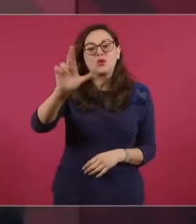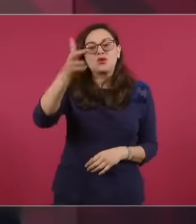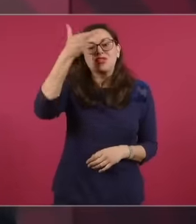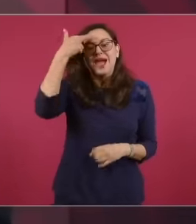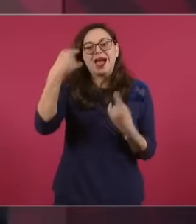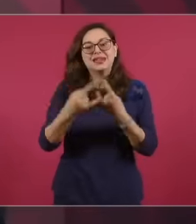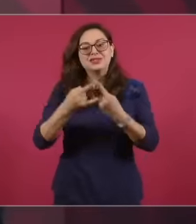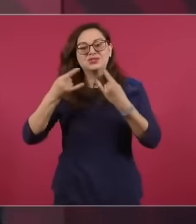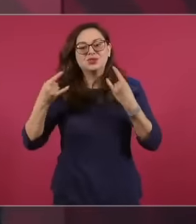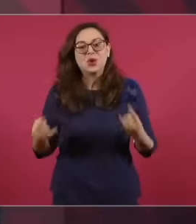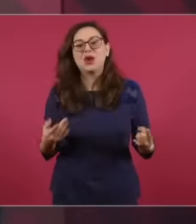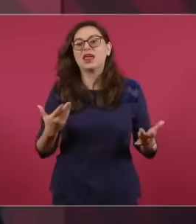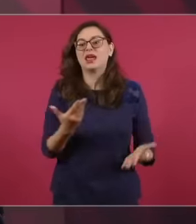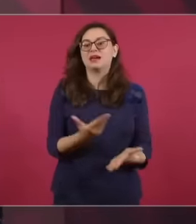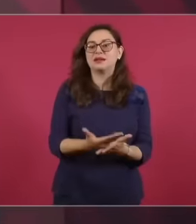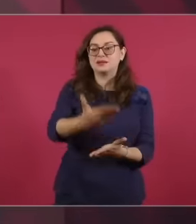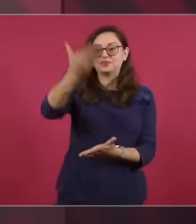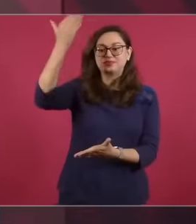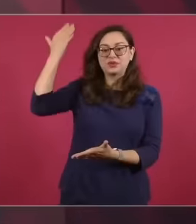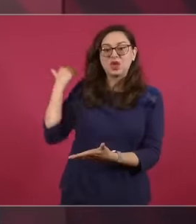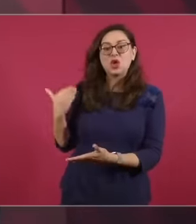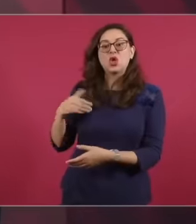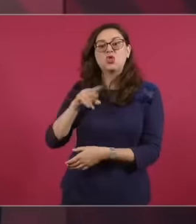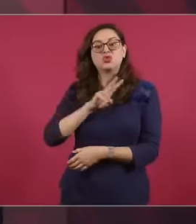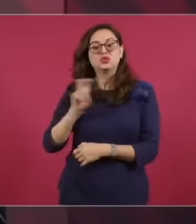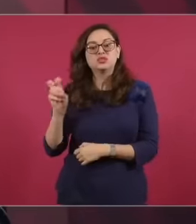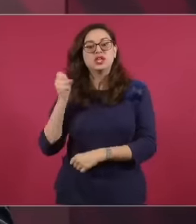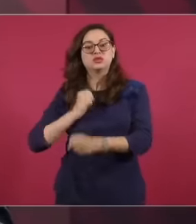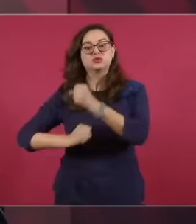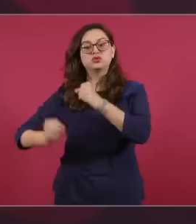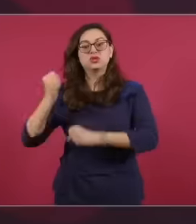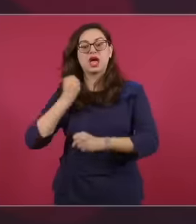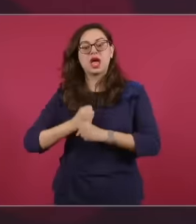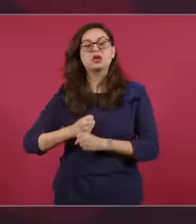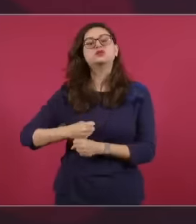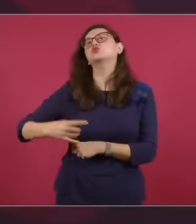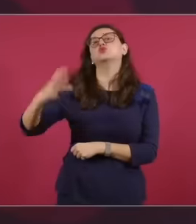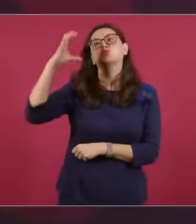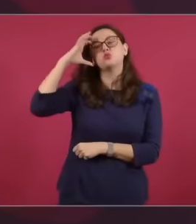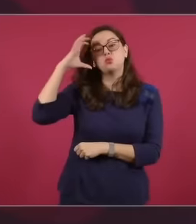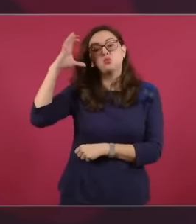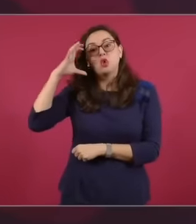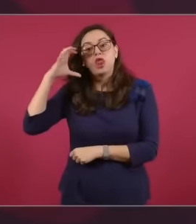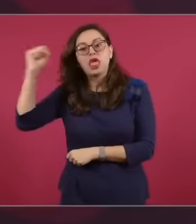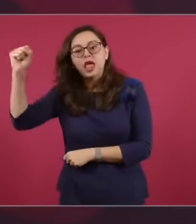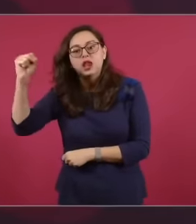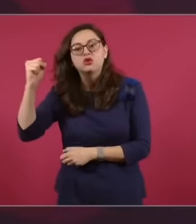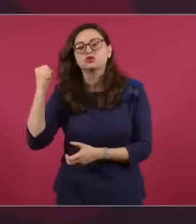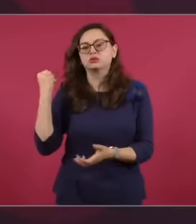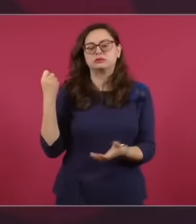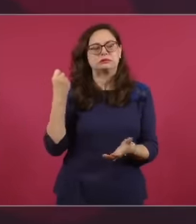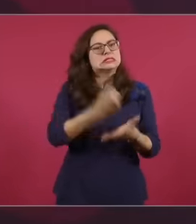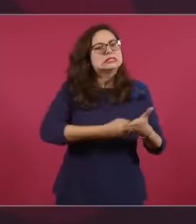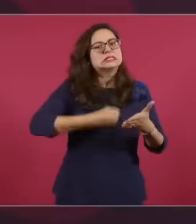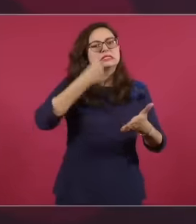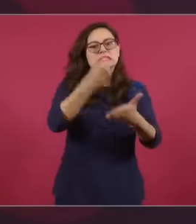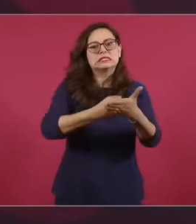main demands of Morelos was that poverty and opulence be moderated